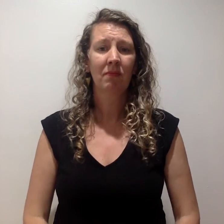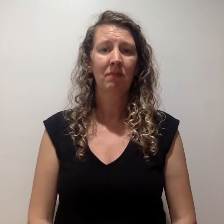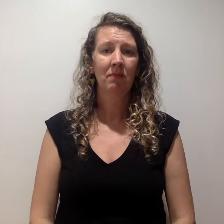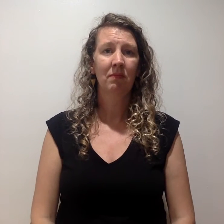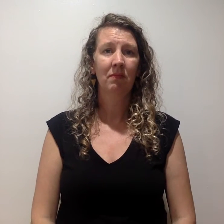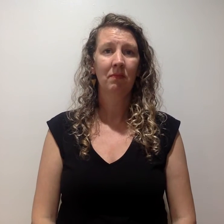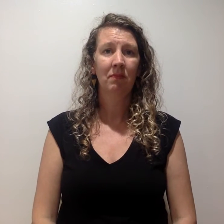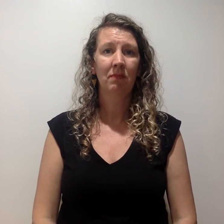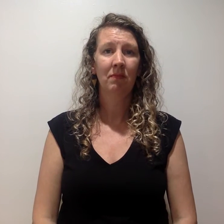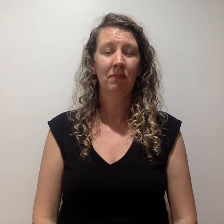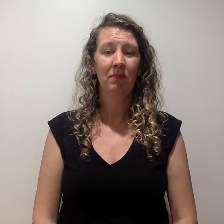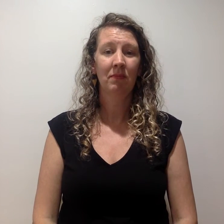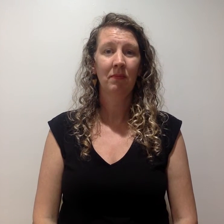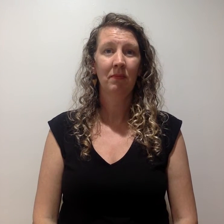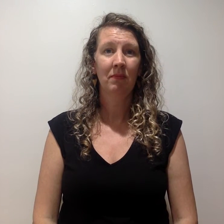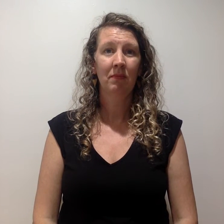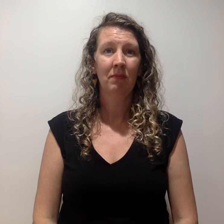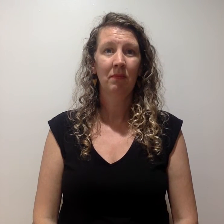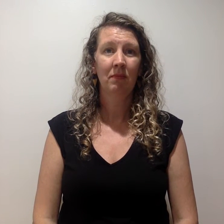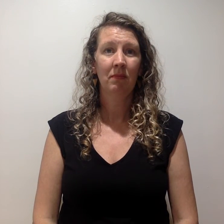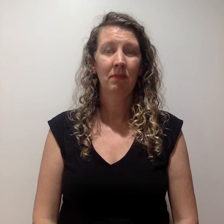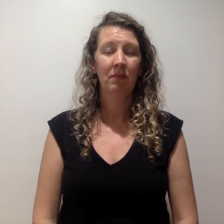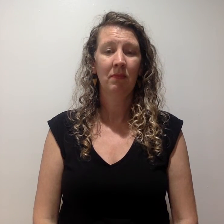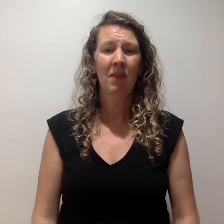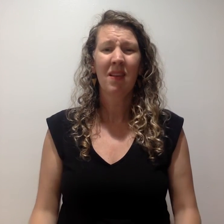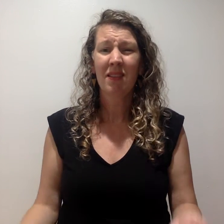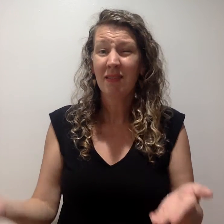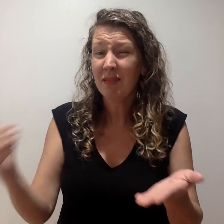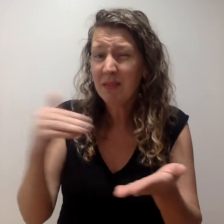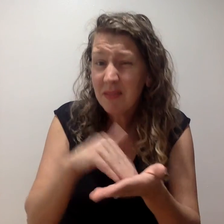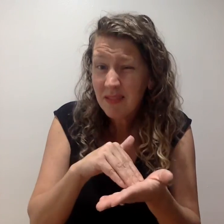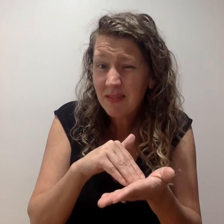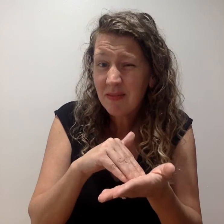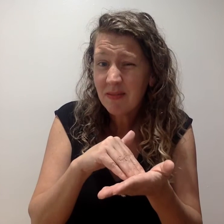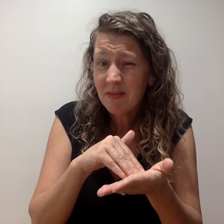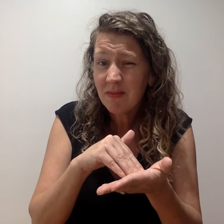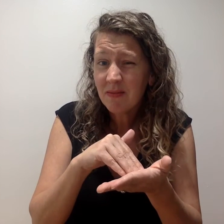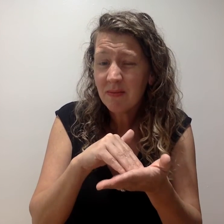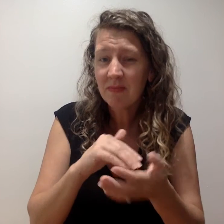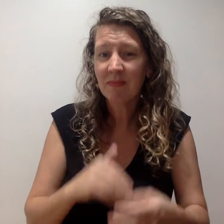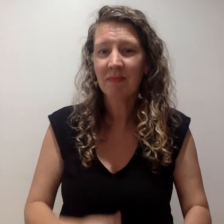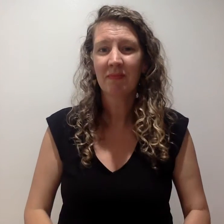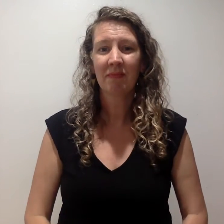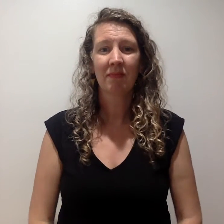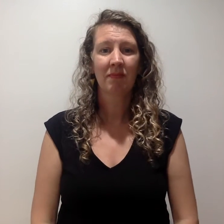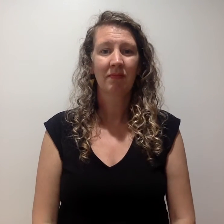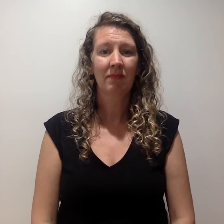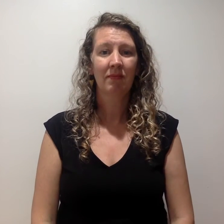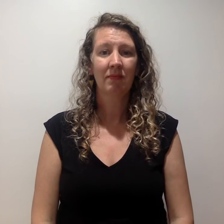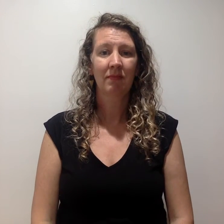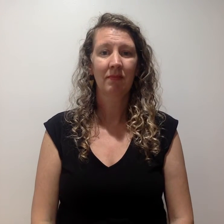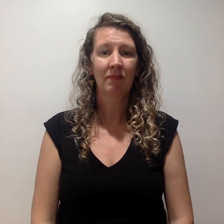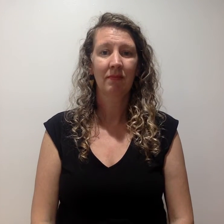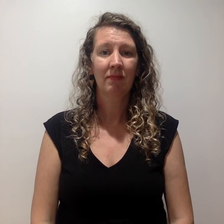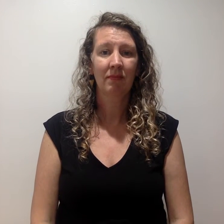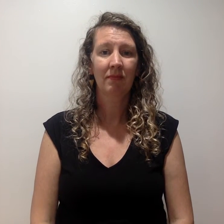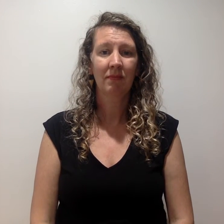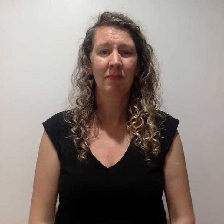CAN YOU PLEASE SAY THAT AGAIN?